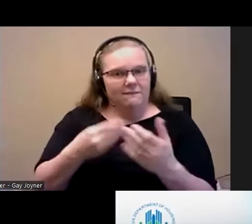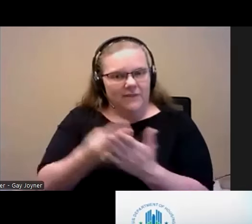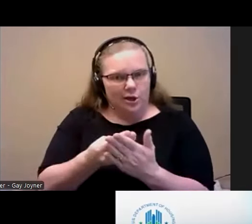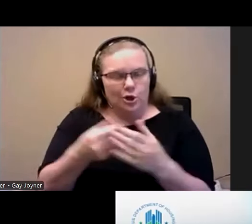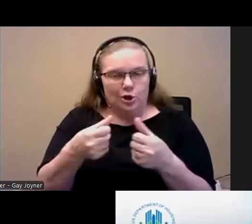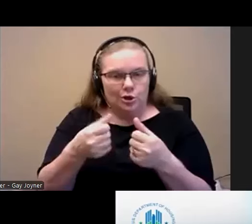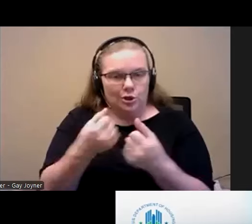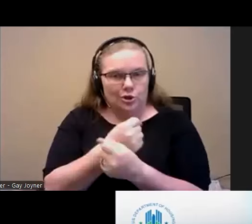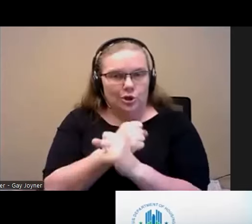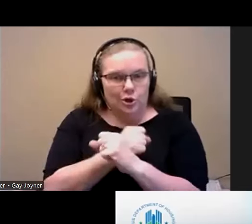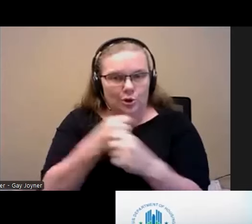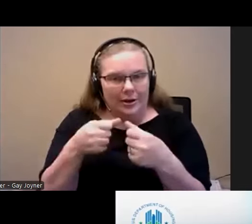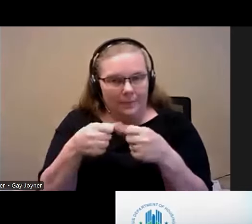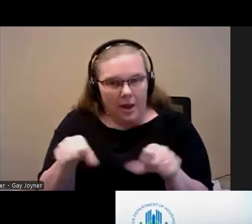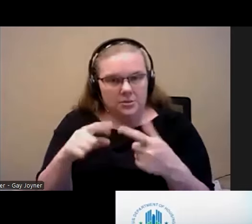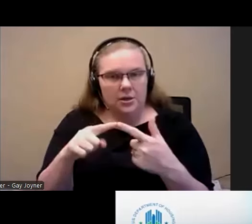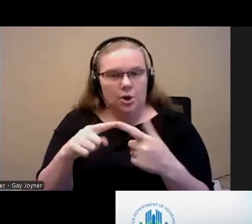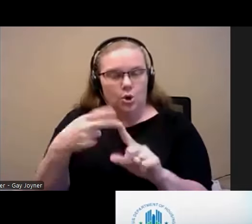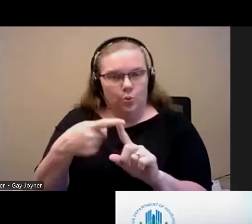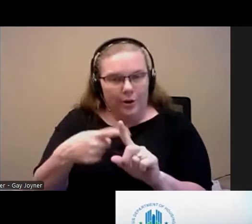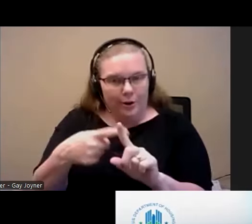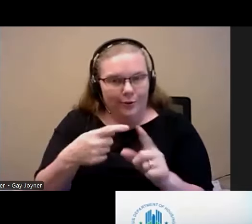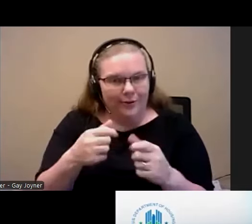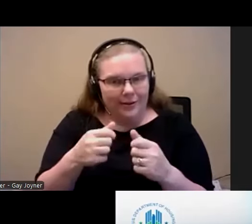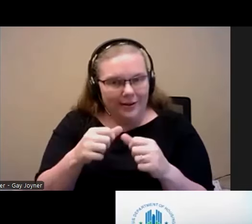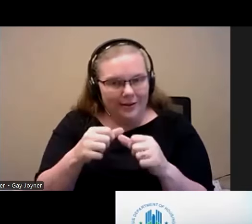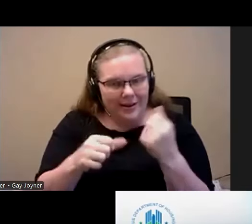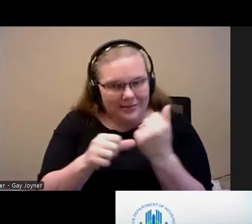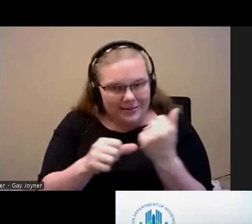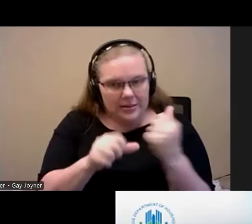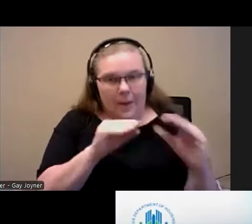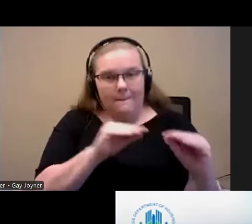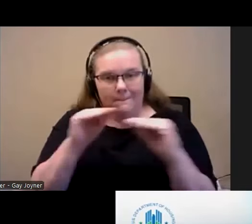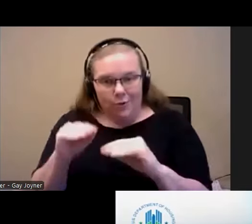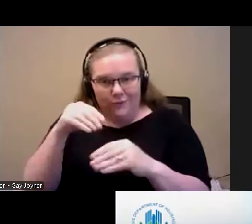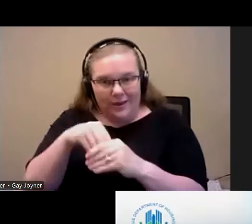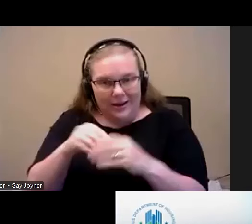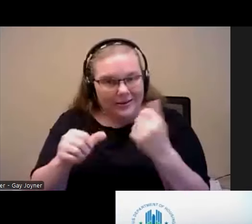short-term rental assistance, moving assistance, sold furnishings and things like that. All of